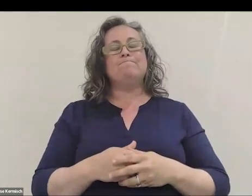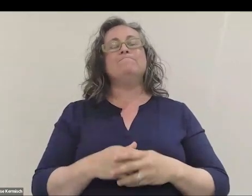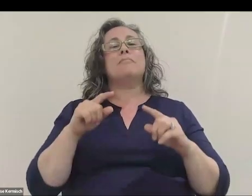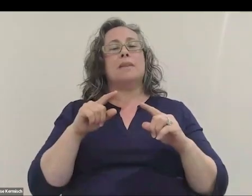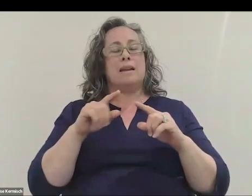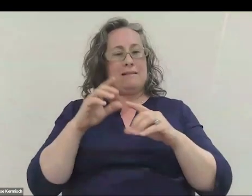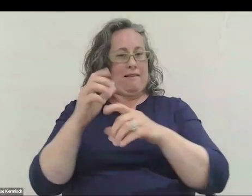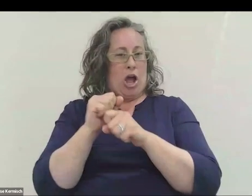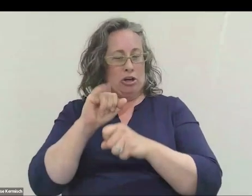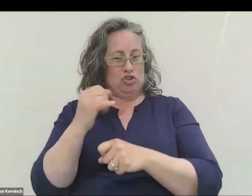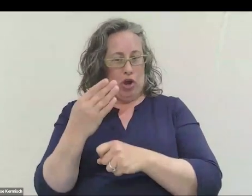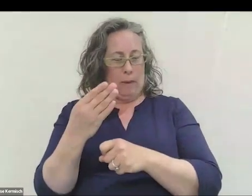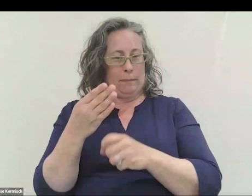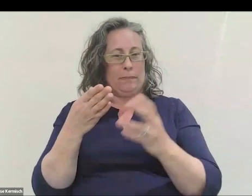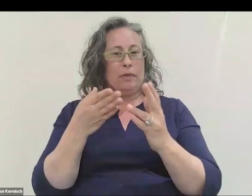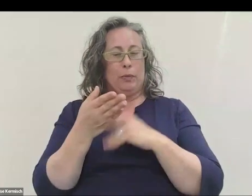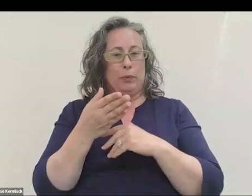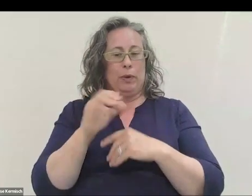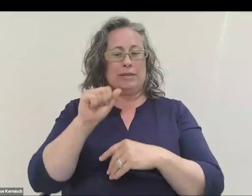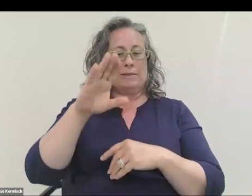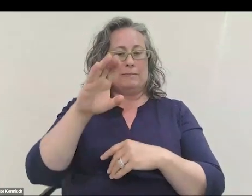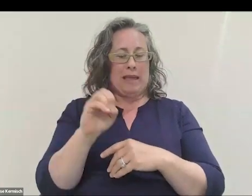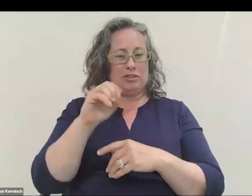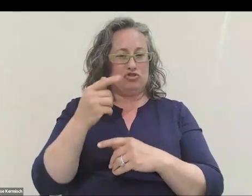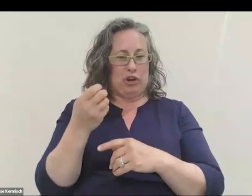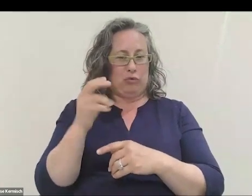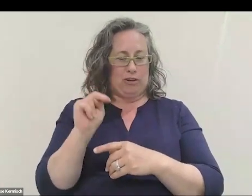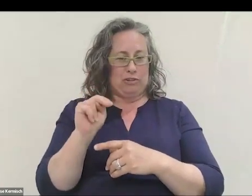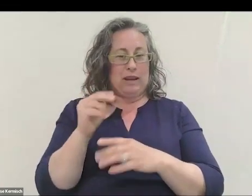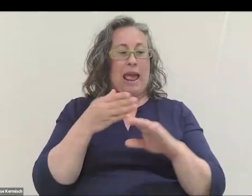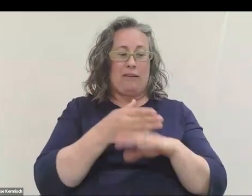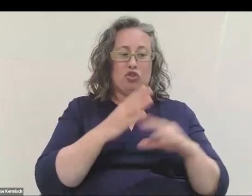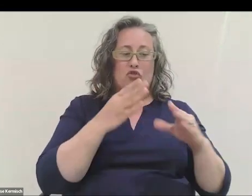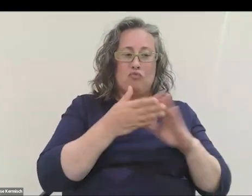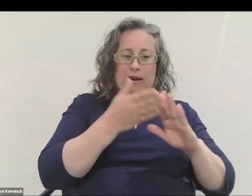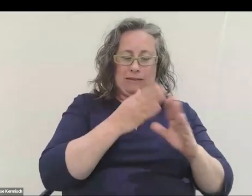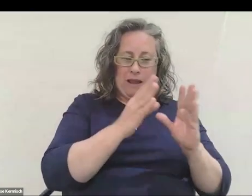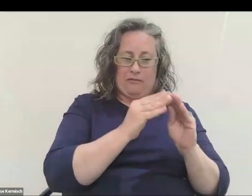through the Space Generation, ultimately, after volunteering and running the conference for about six years.